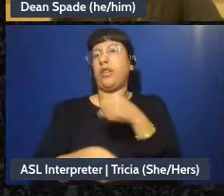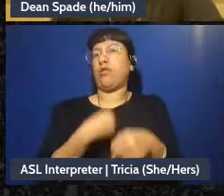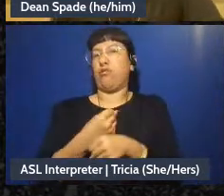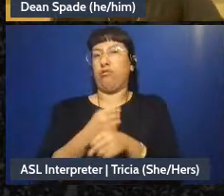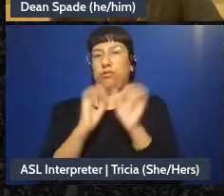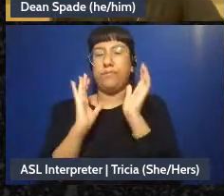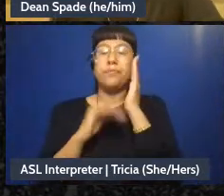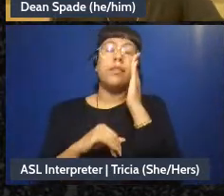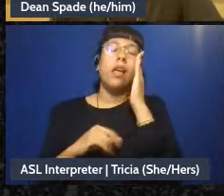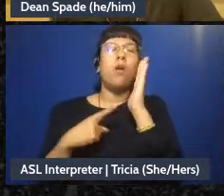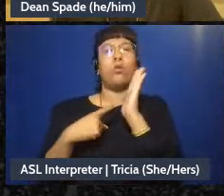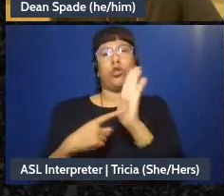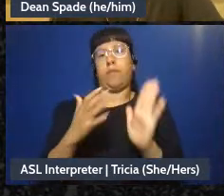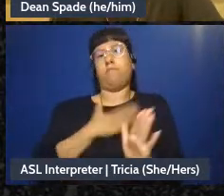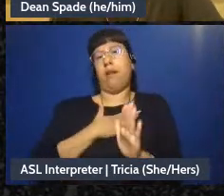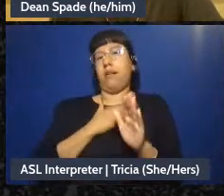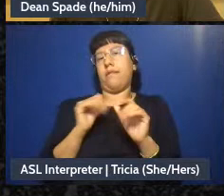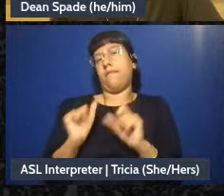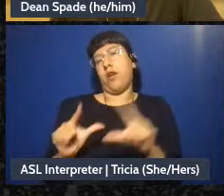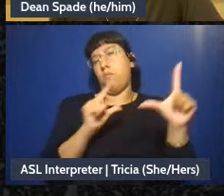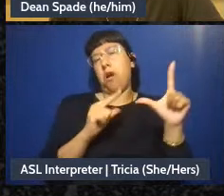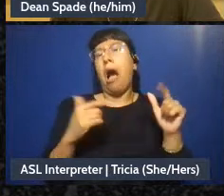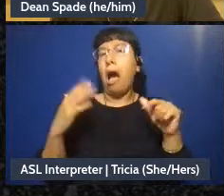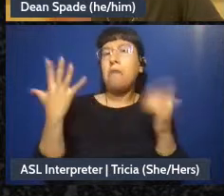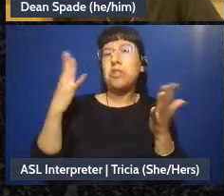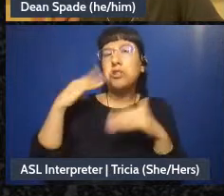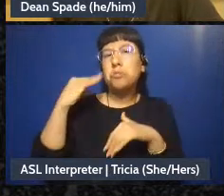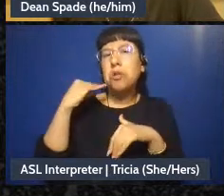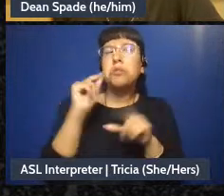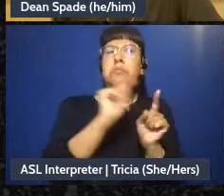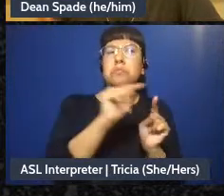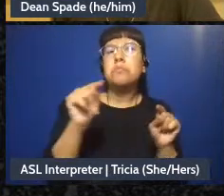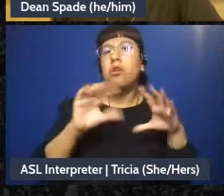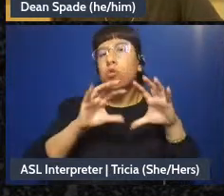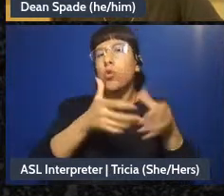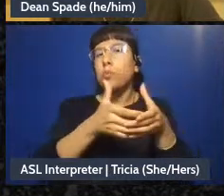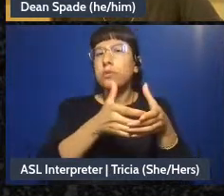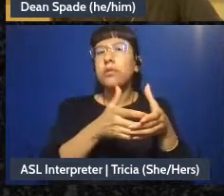a framework I've used in some groups that feel like they are going to stick around for a while.